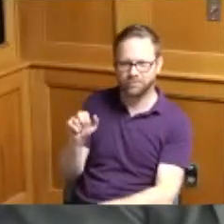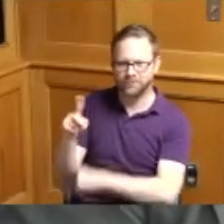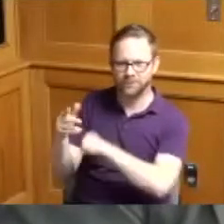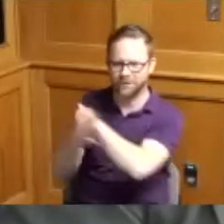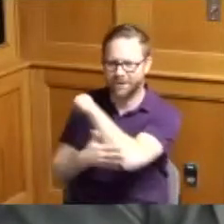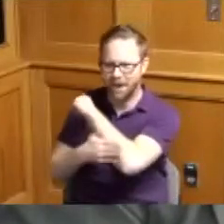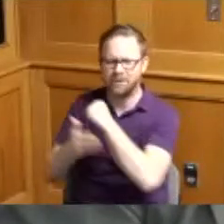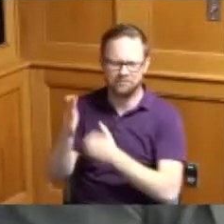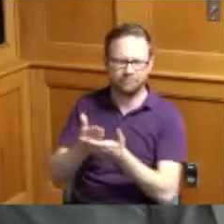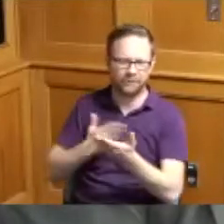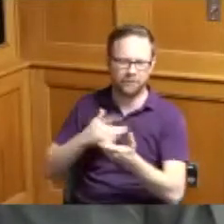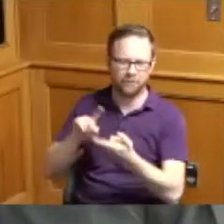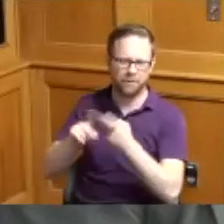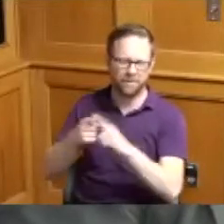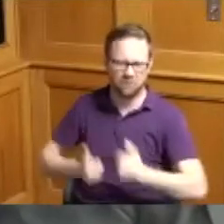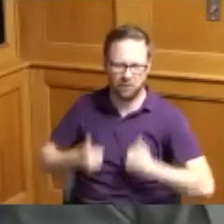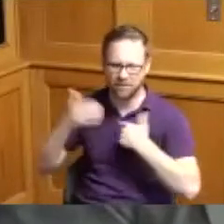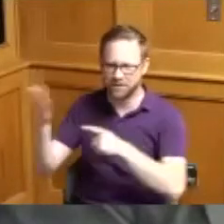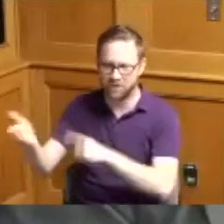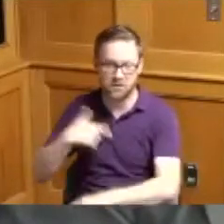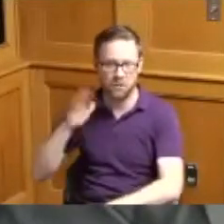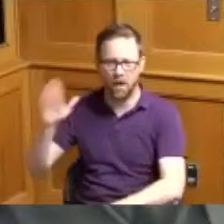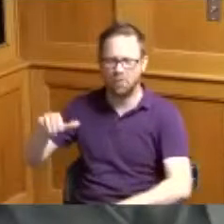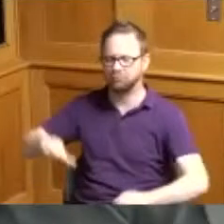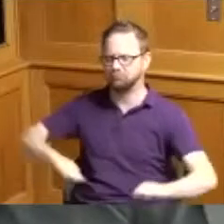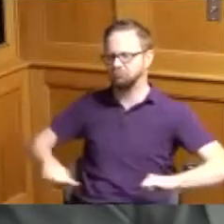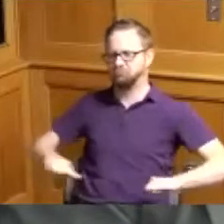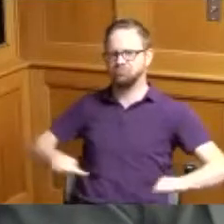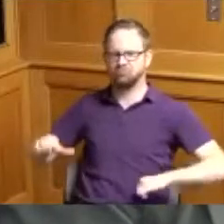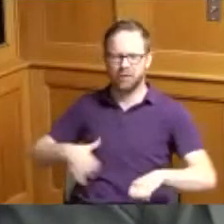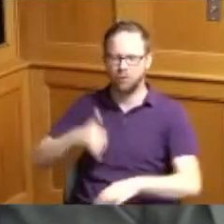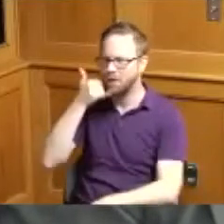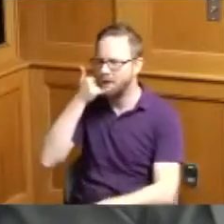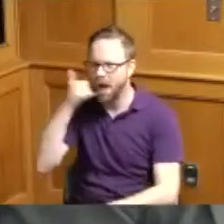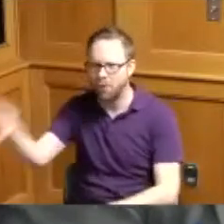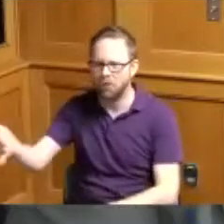will be bragging I will be probably going to phones tonight doing a little bragging but